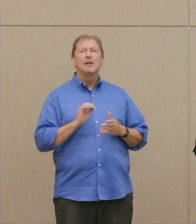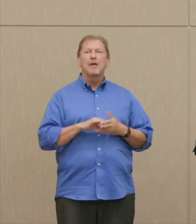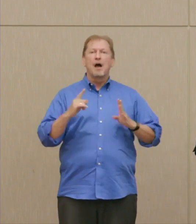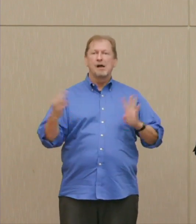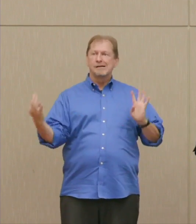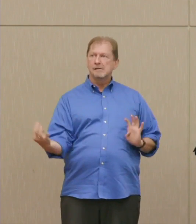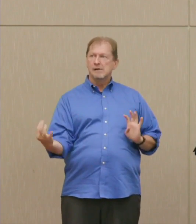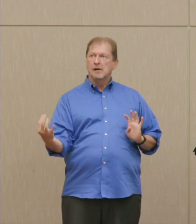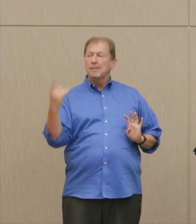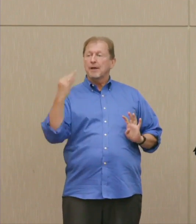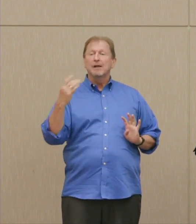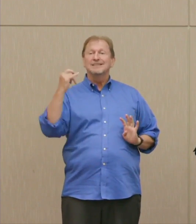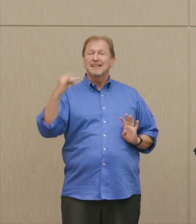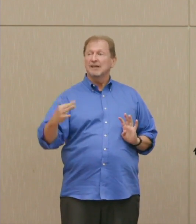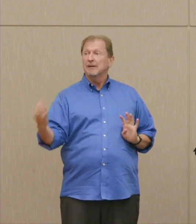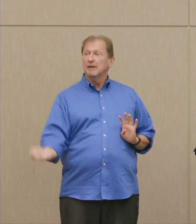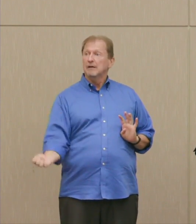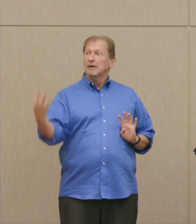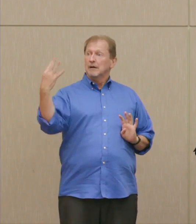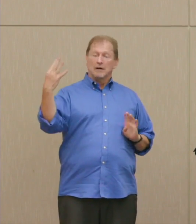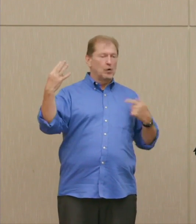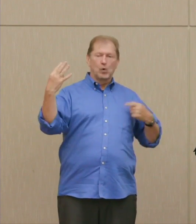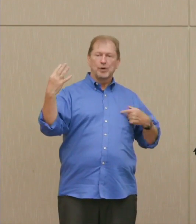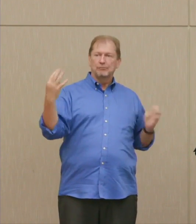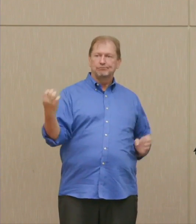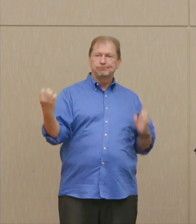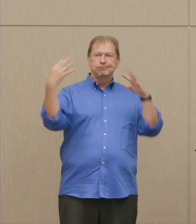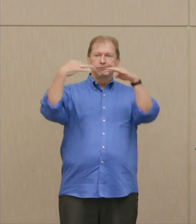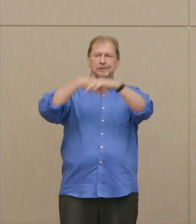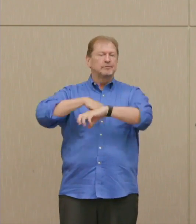in, on the ICBMs, which can be targeted.